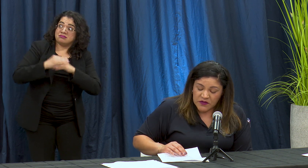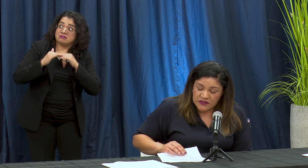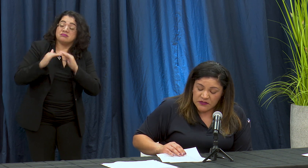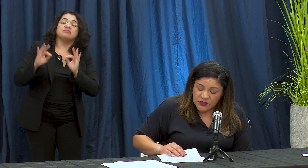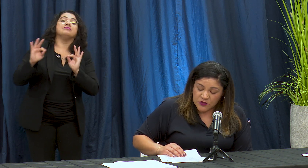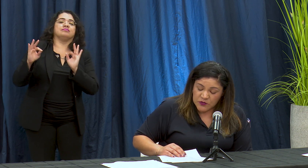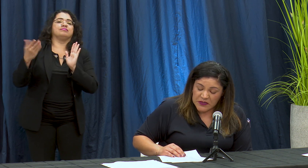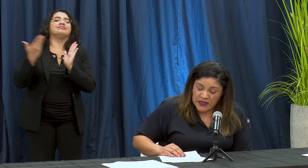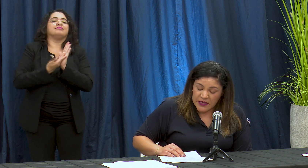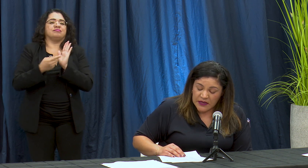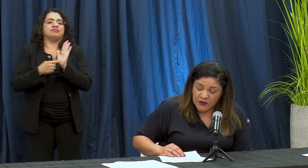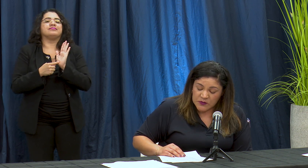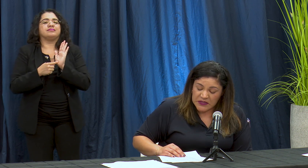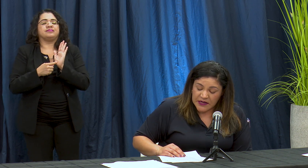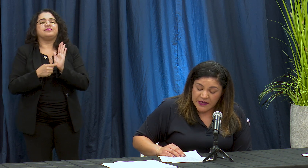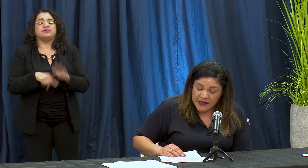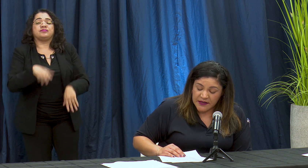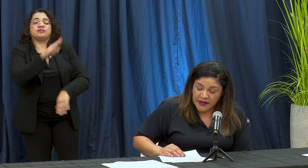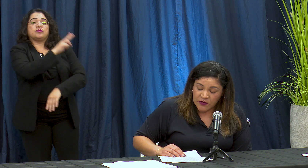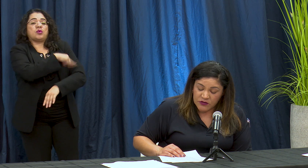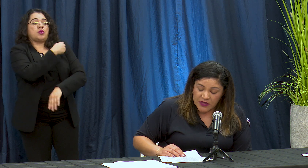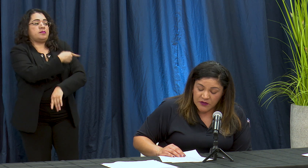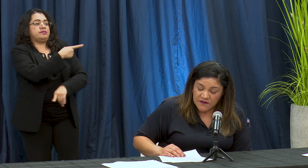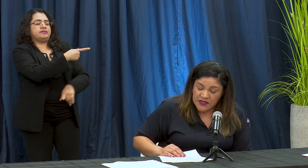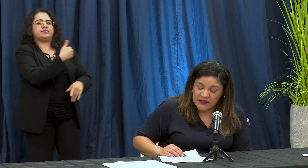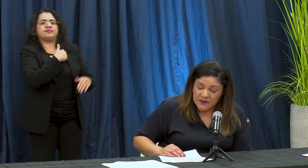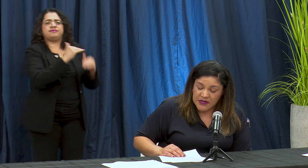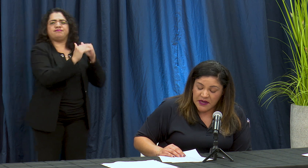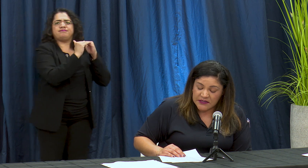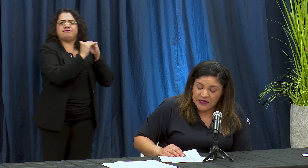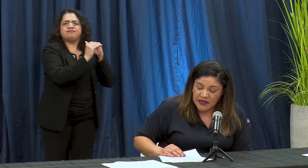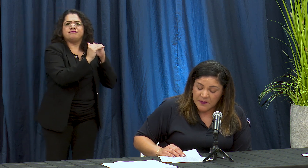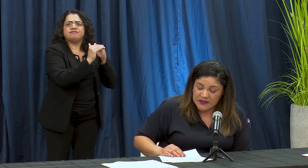braised tension Hospital hospital area el condado de determinar SI la capacidad